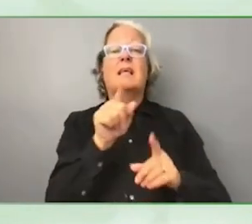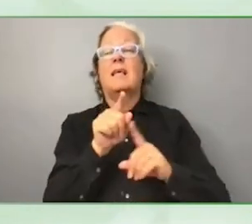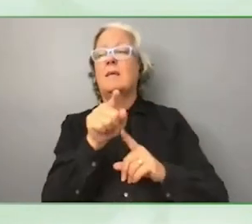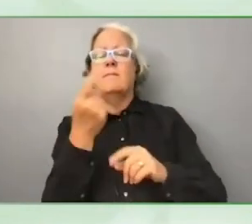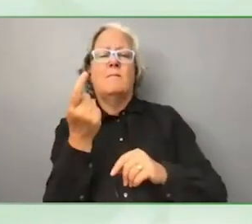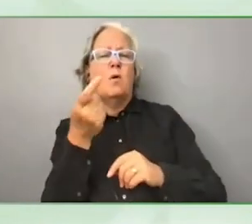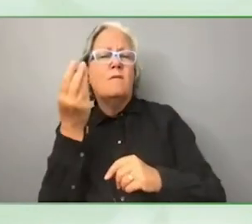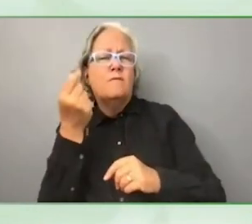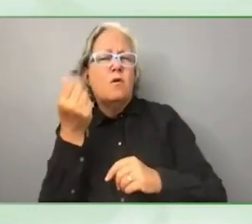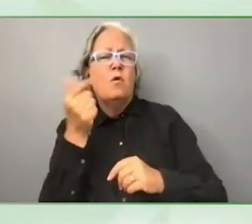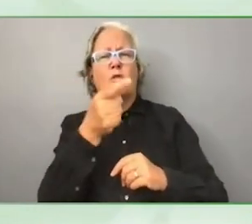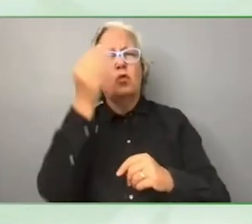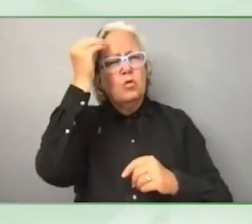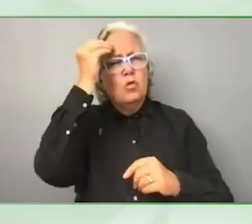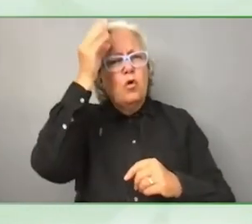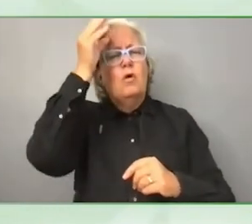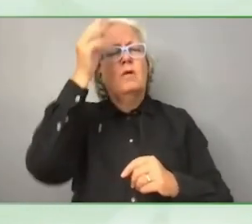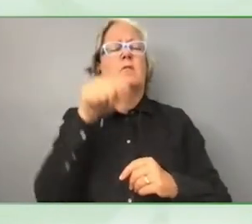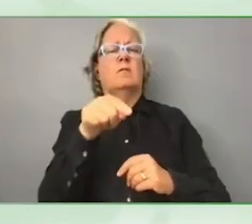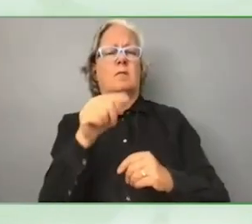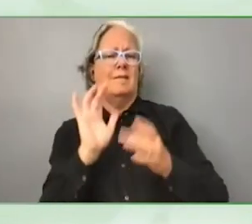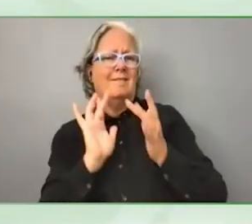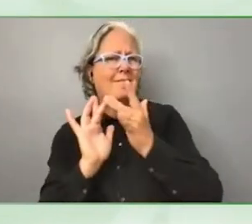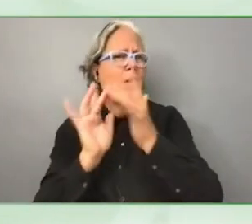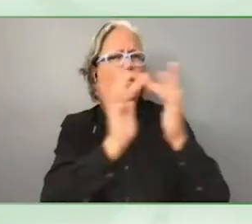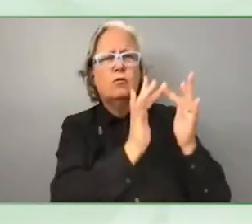connections is a very strong value proposition.